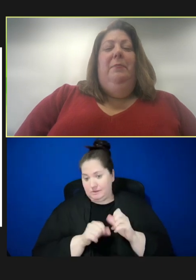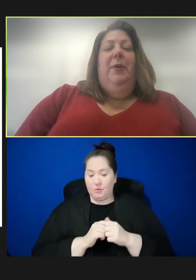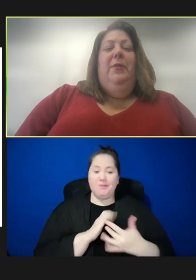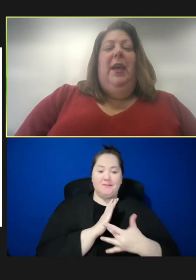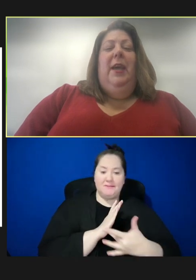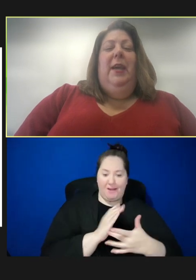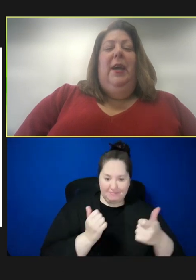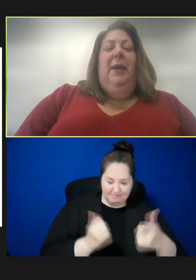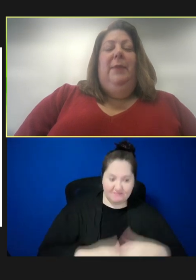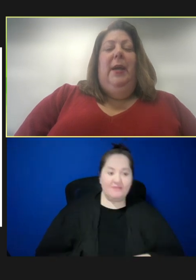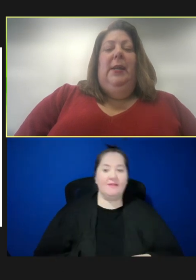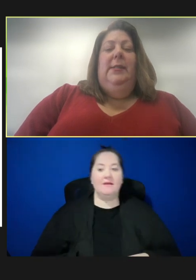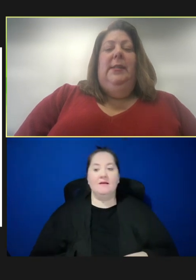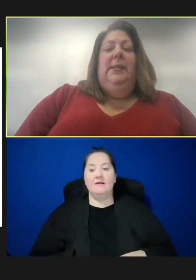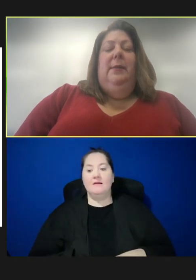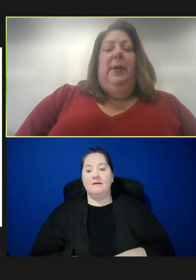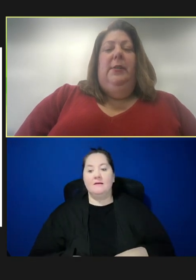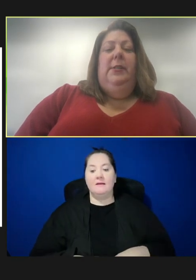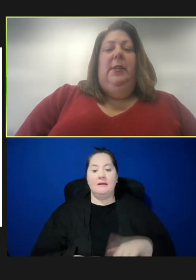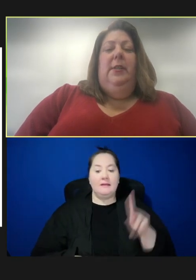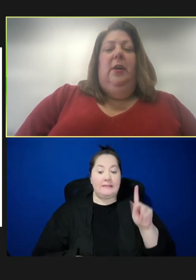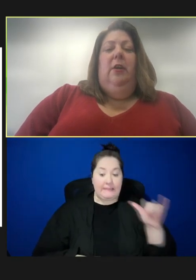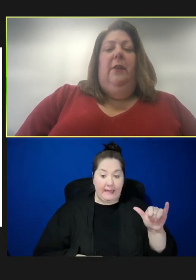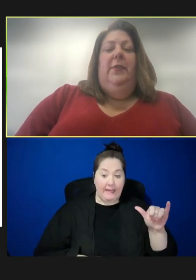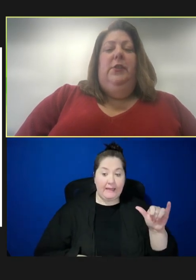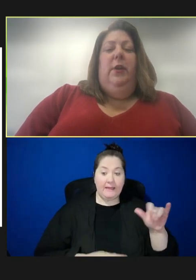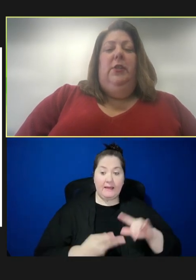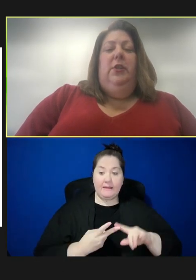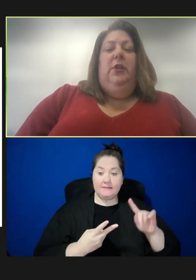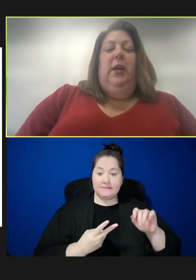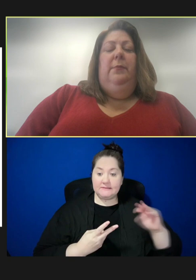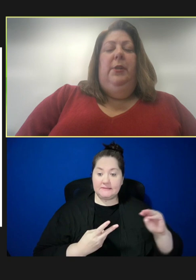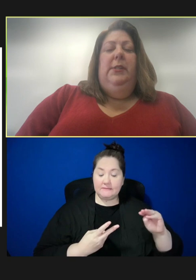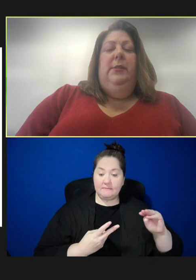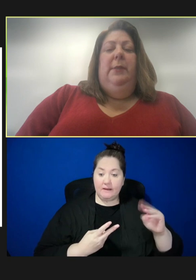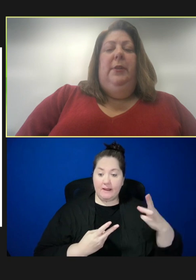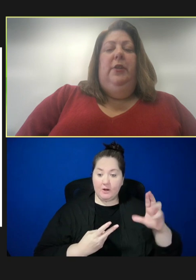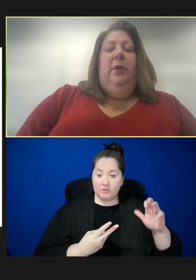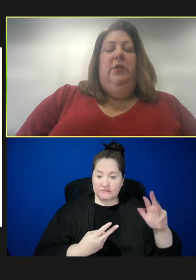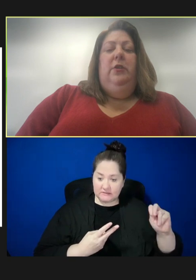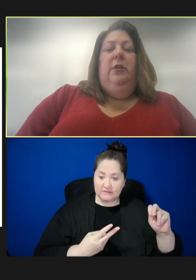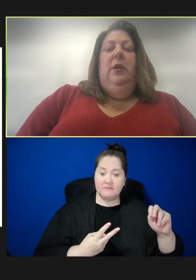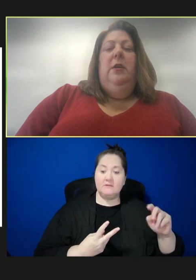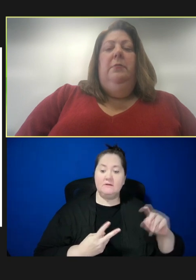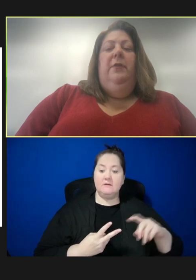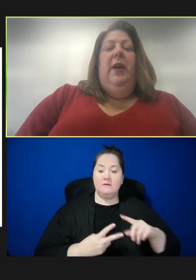Both Kaye Hayes and Tim Harrison, our office director and principal deputy director, provide,